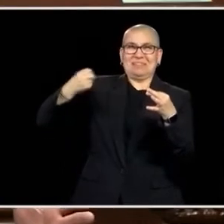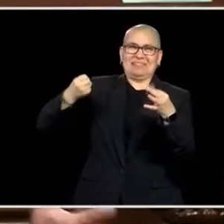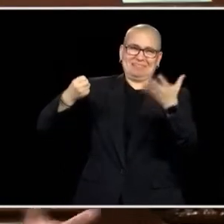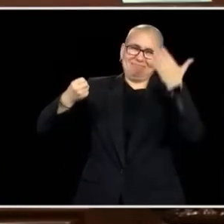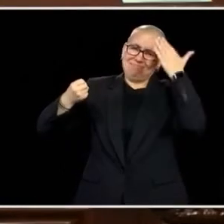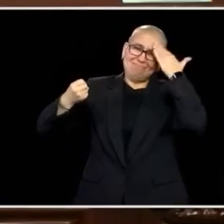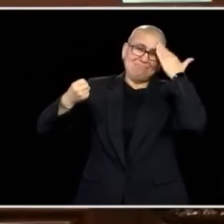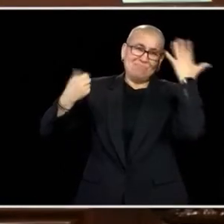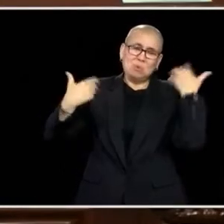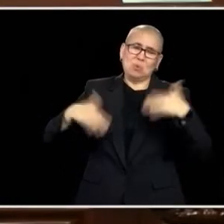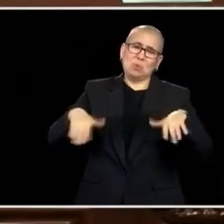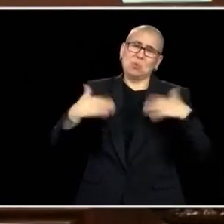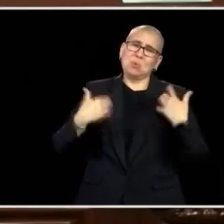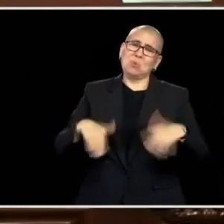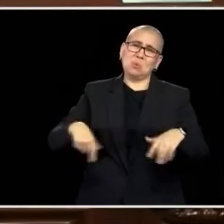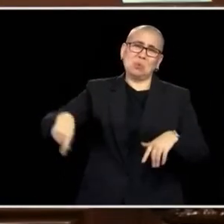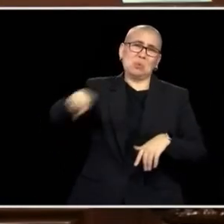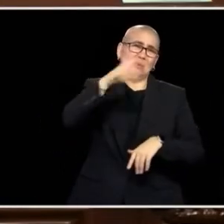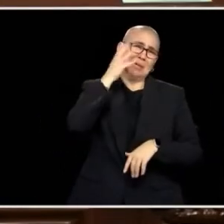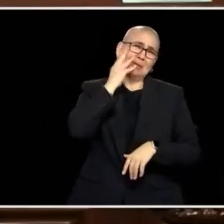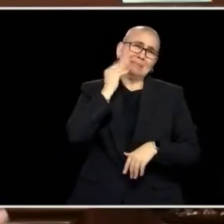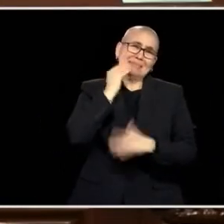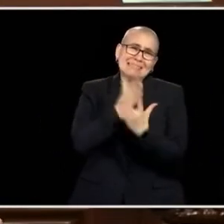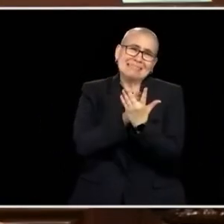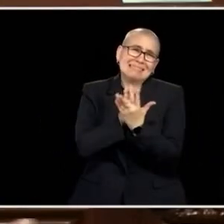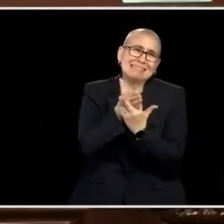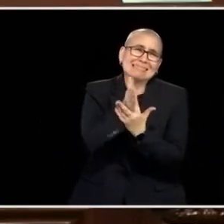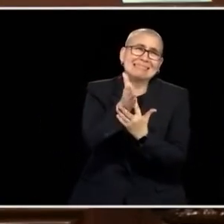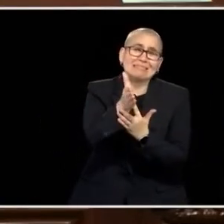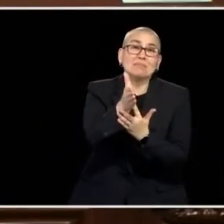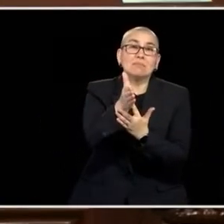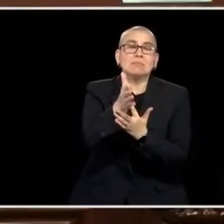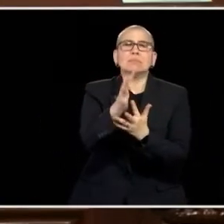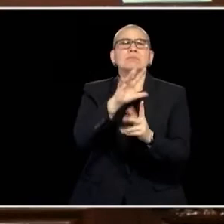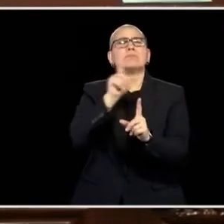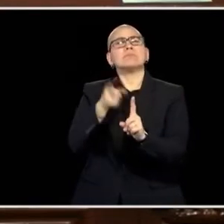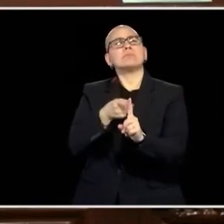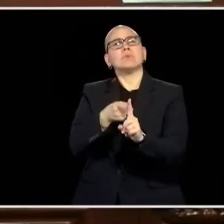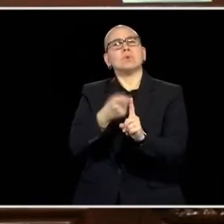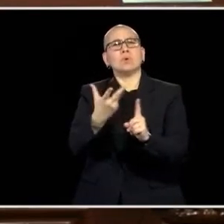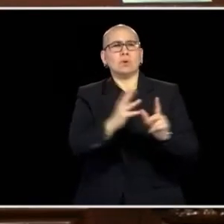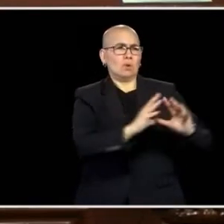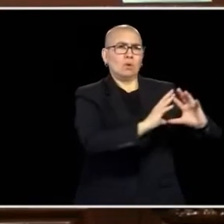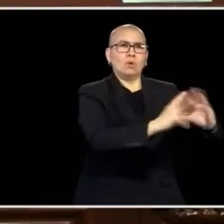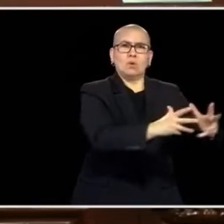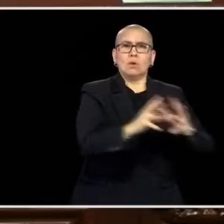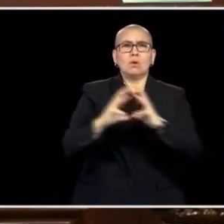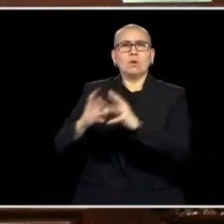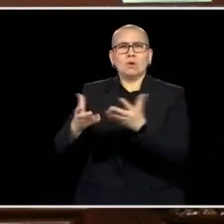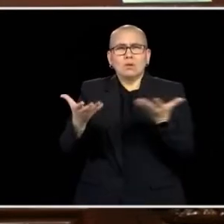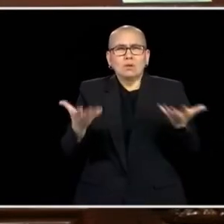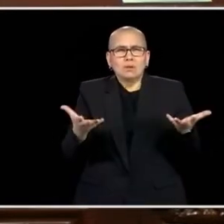BUT IN THOSE CHALLENGES, THE PEOPLE OF THE STATE OF MINNESOTA AND THESE TWO BODIES FIGURED OUT A WAY IN SOME OF THE MOST CHALLENGING CIRCUMSTANCES THE STATE'S EVER